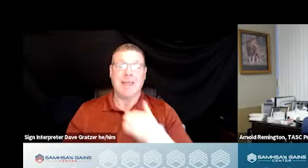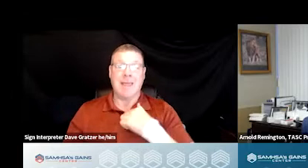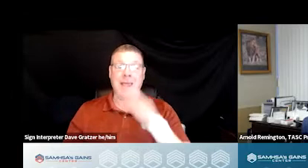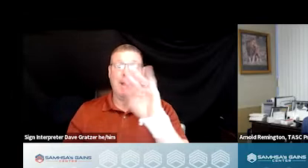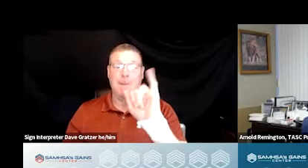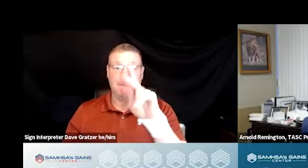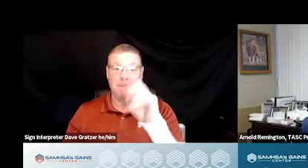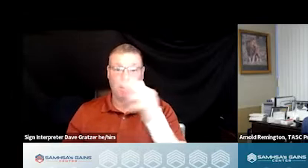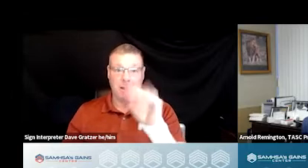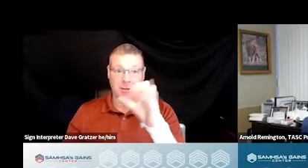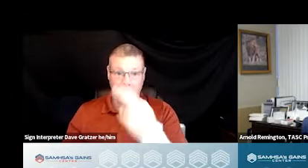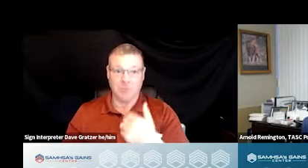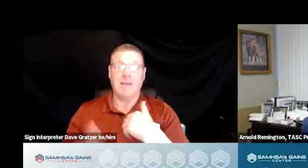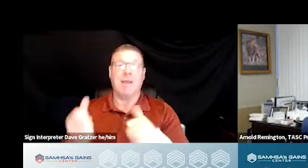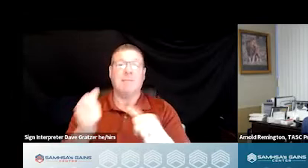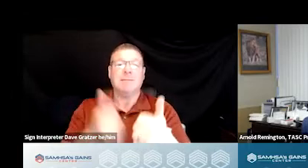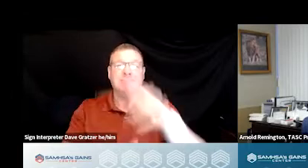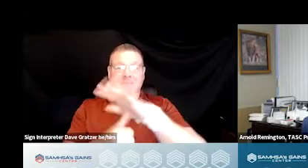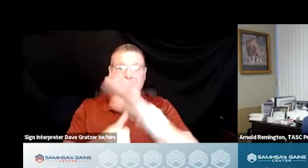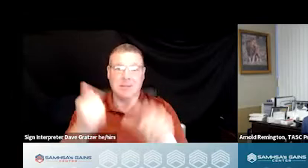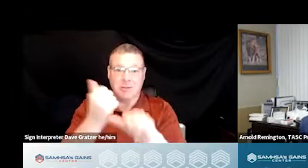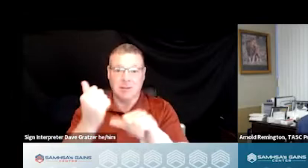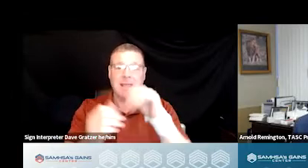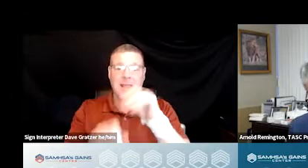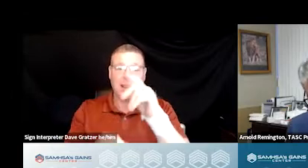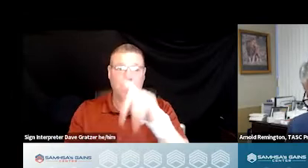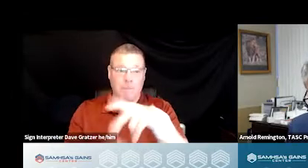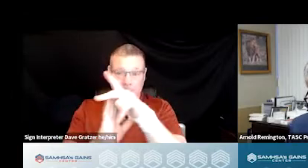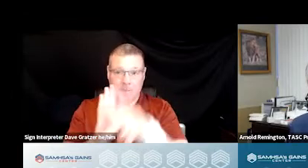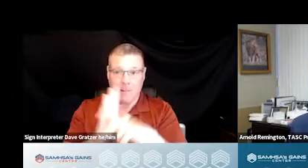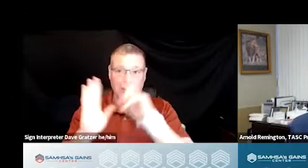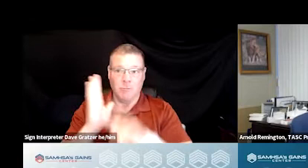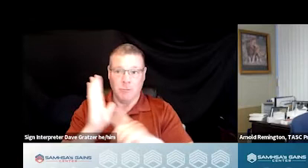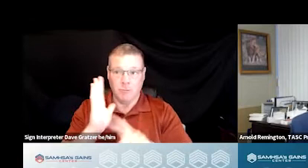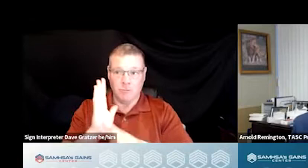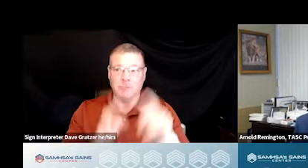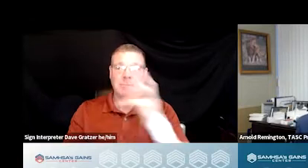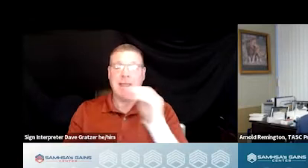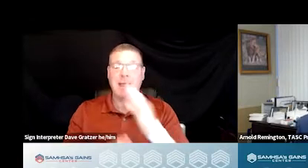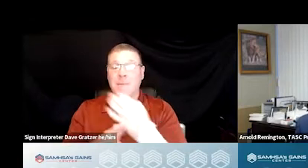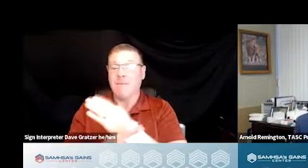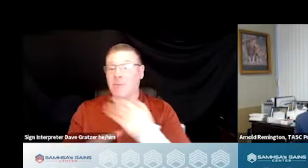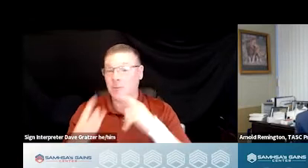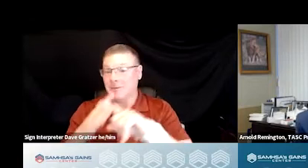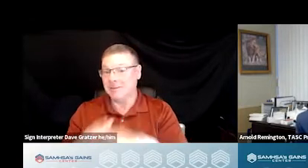I'm a Senior Project Associate at the SAMHSA's GAINS Center and Policy Research Associates. Before we start our presentations,